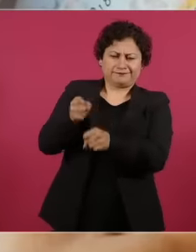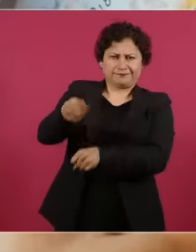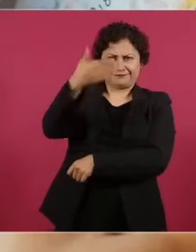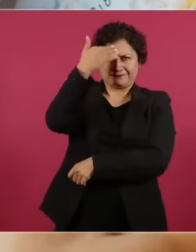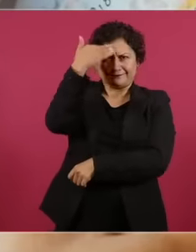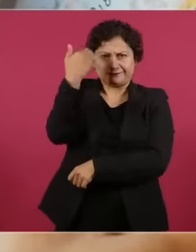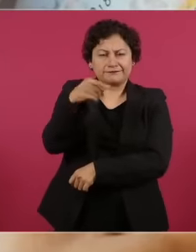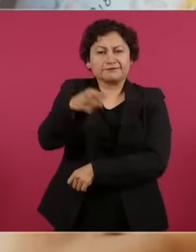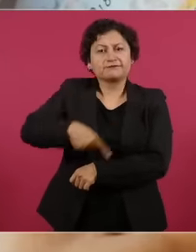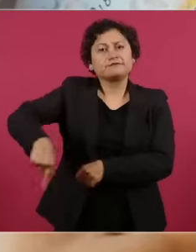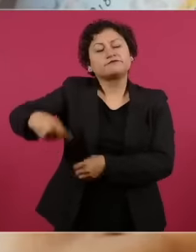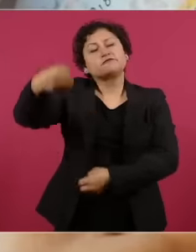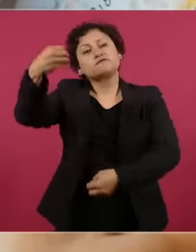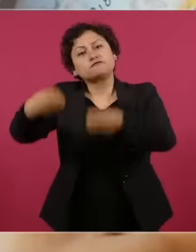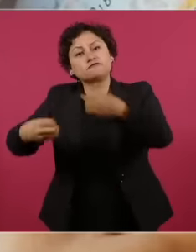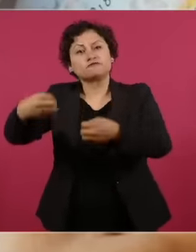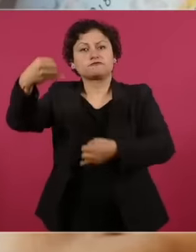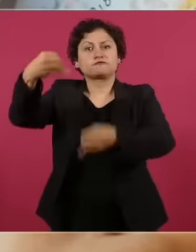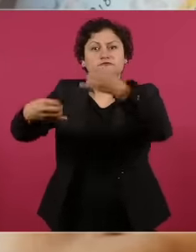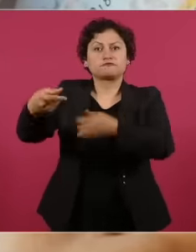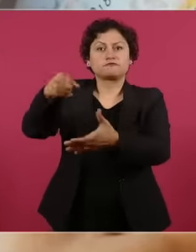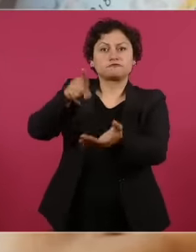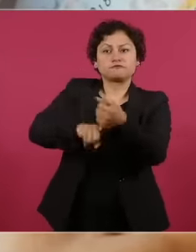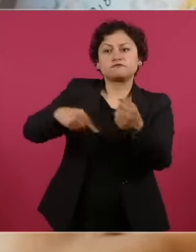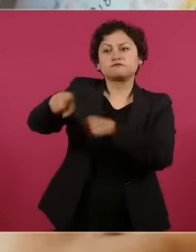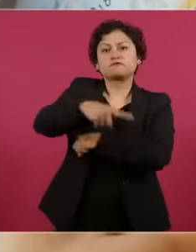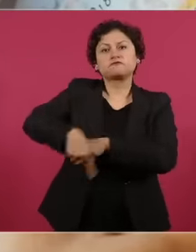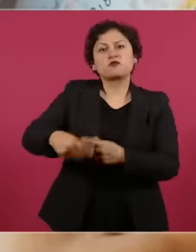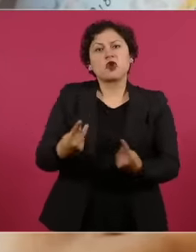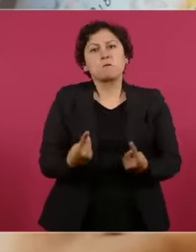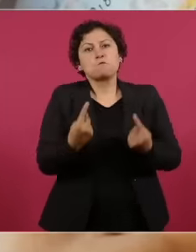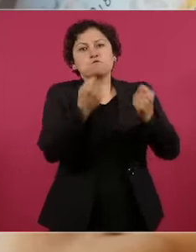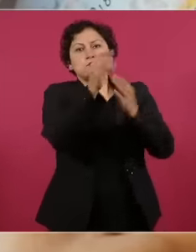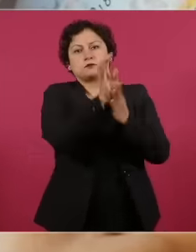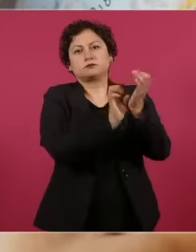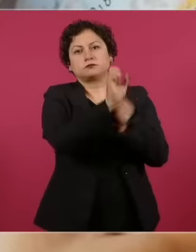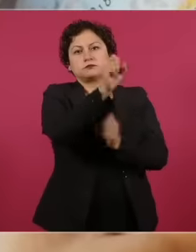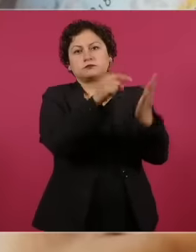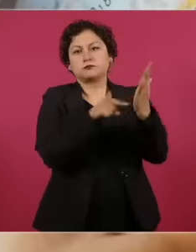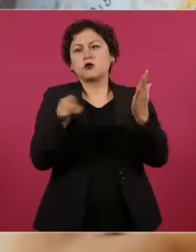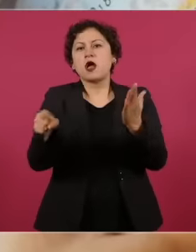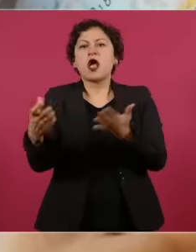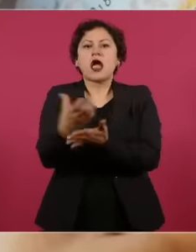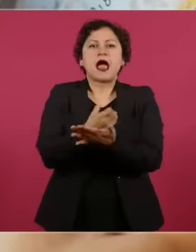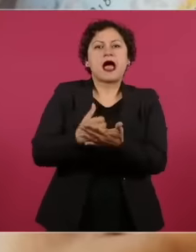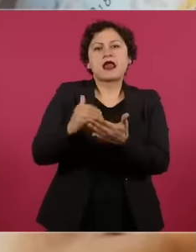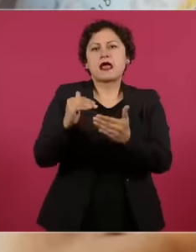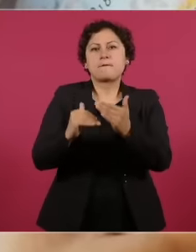what the Constitution establishes and of course above what the president earns, the